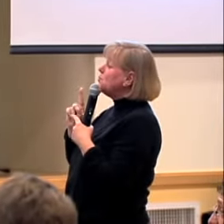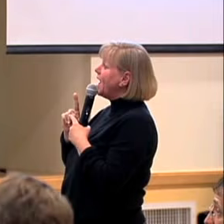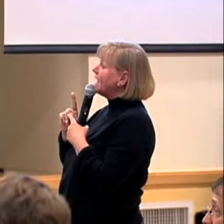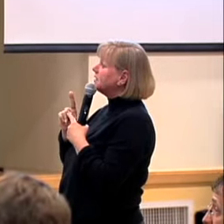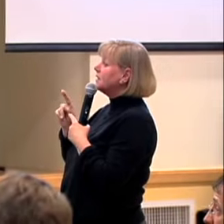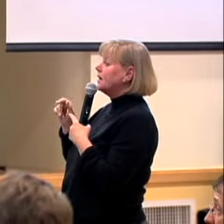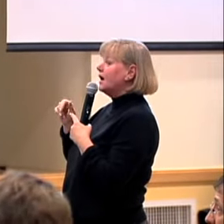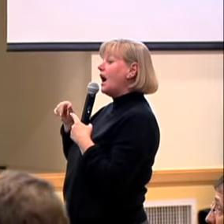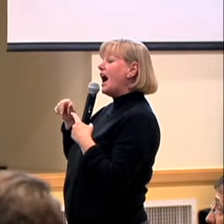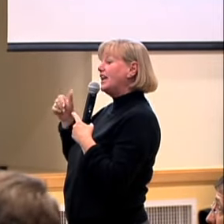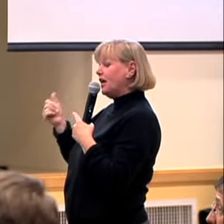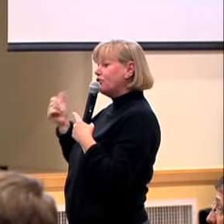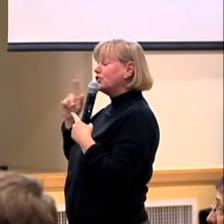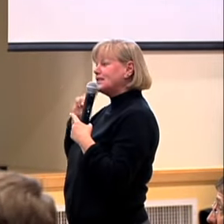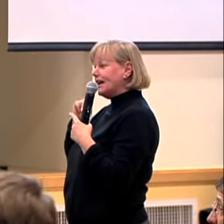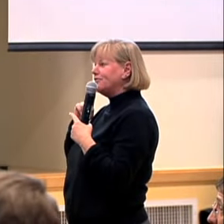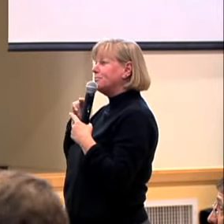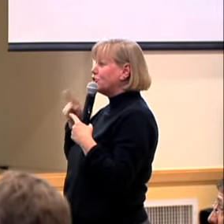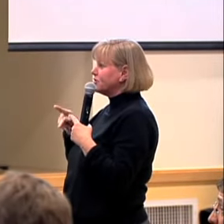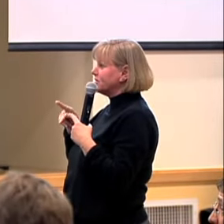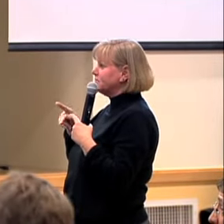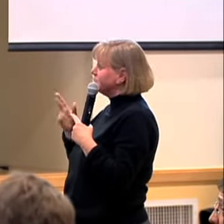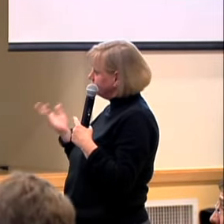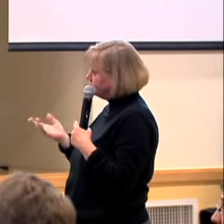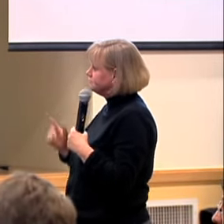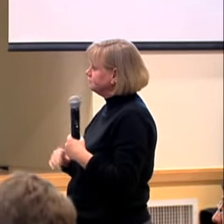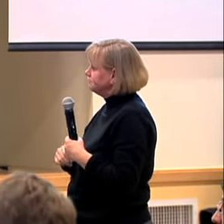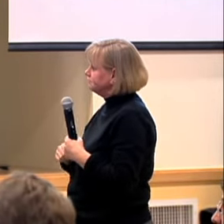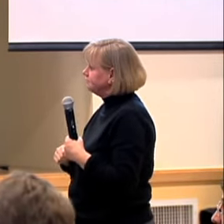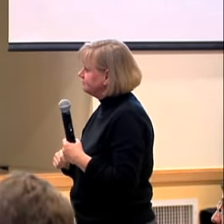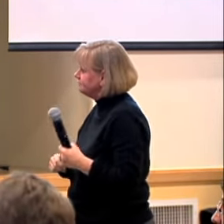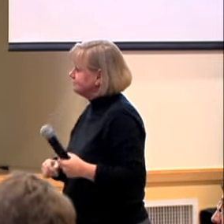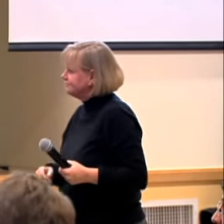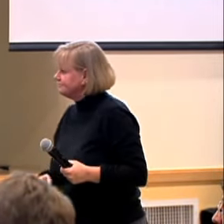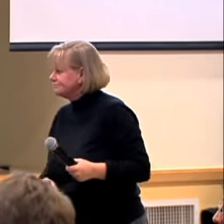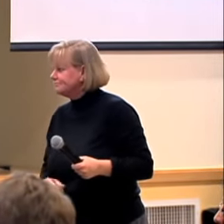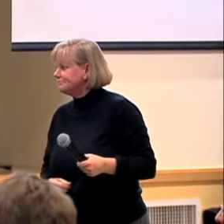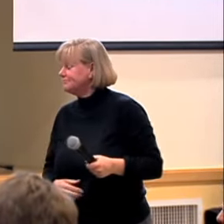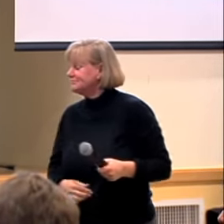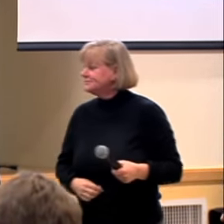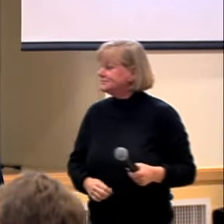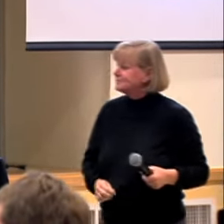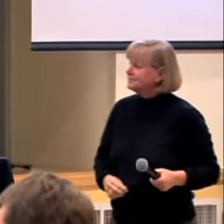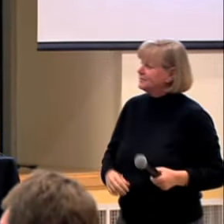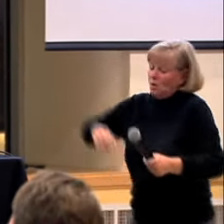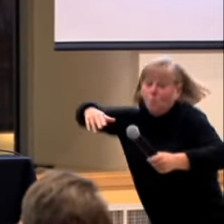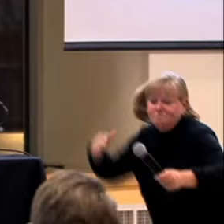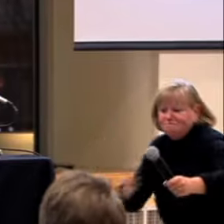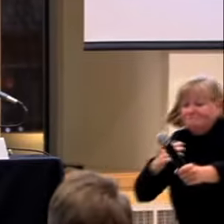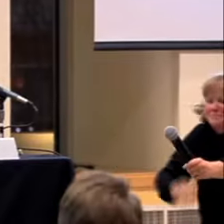WHEN WAS THE FIRST TIME YOU MET ANOTHER DEAF PERSON?